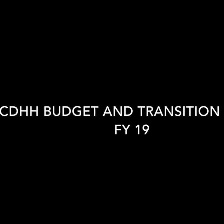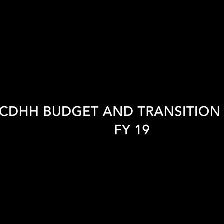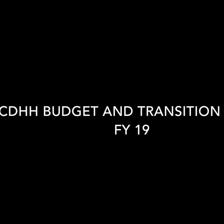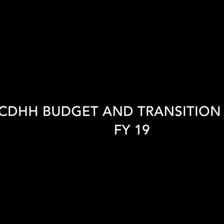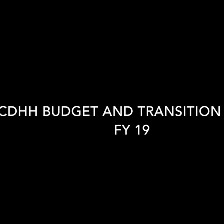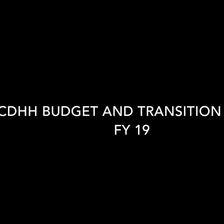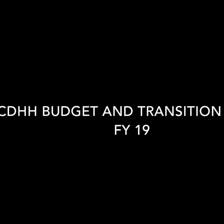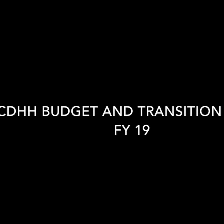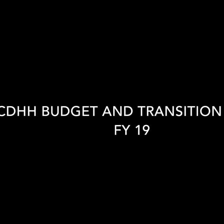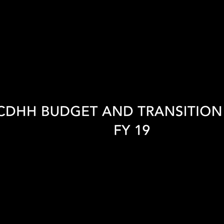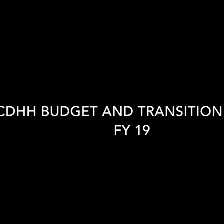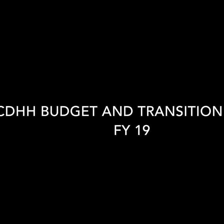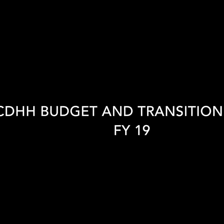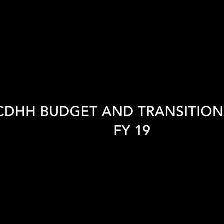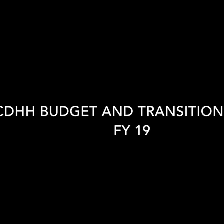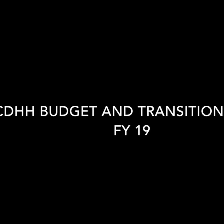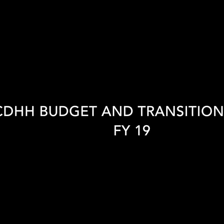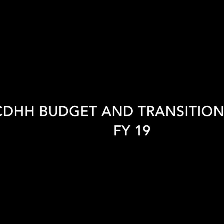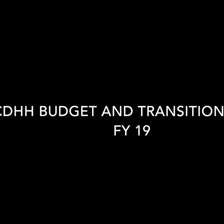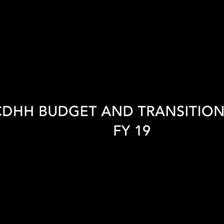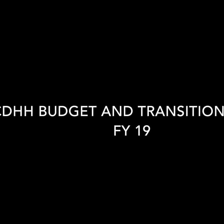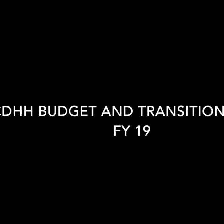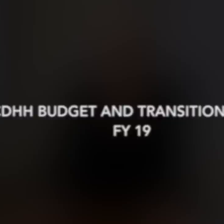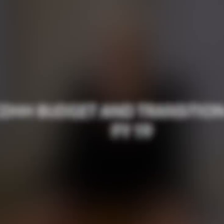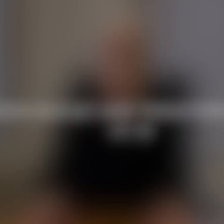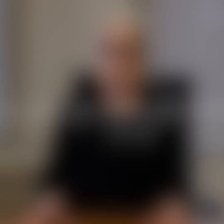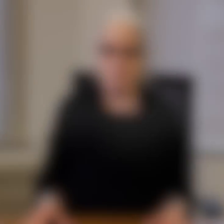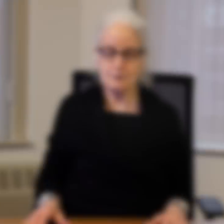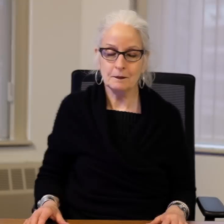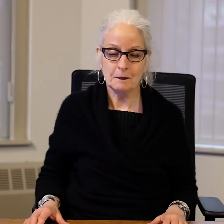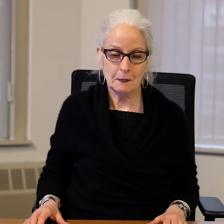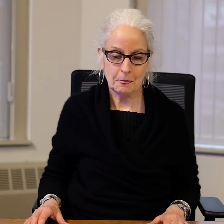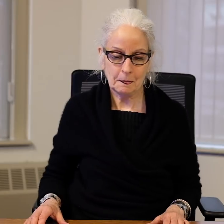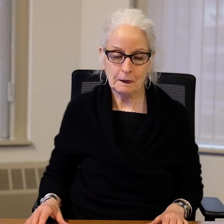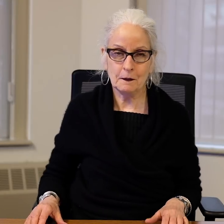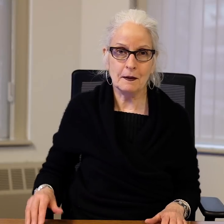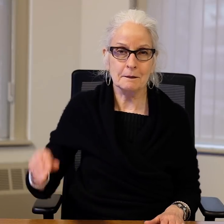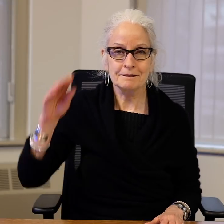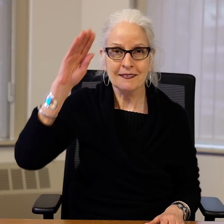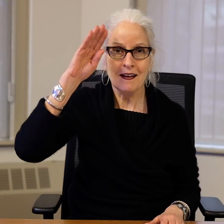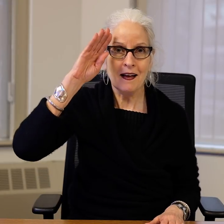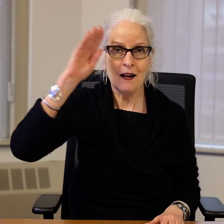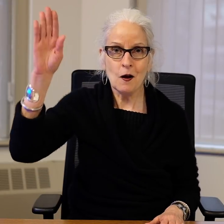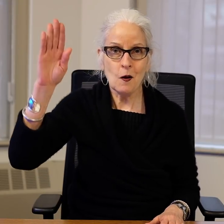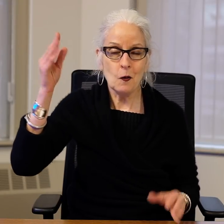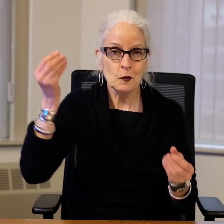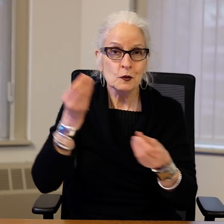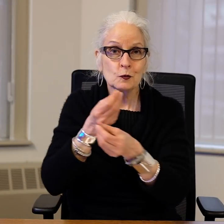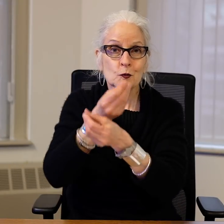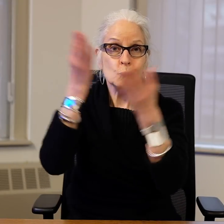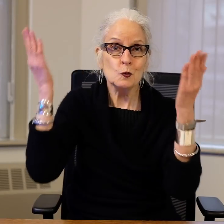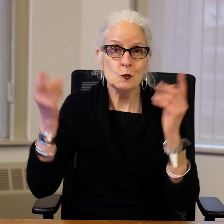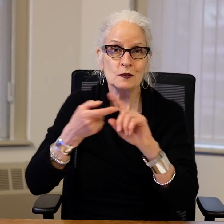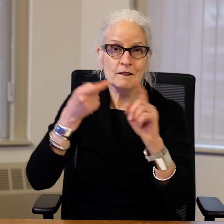MCDHH Budget and Transition Update Fiscal Year 2019